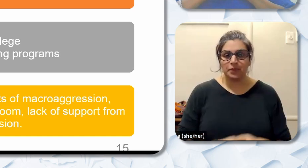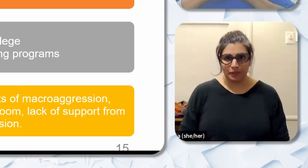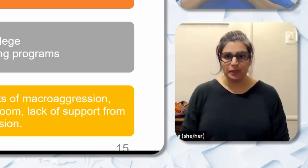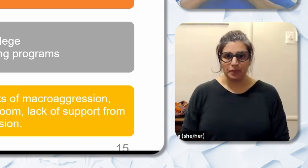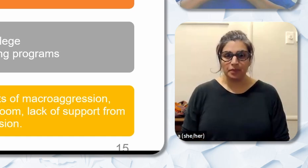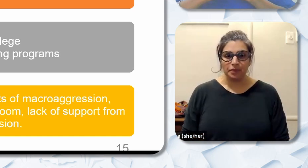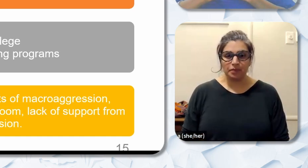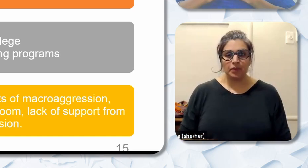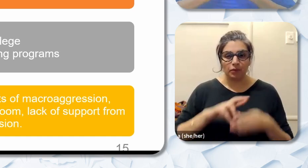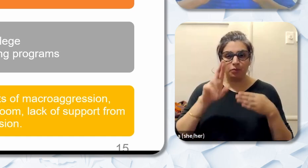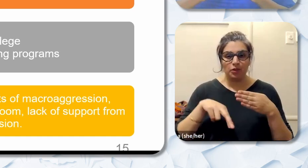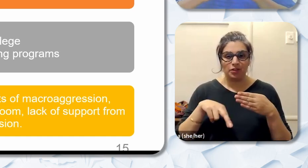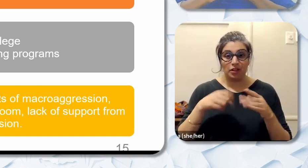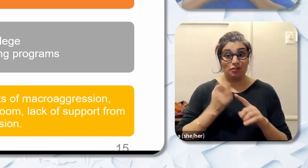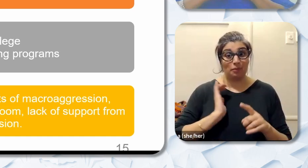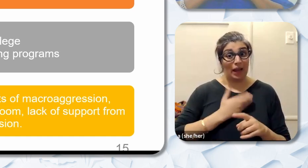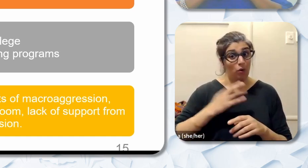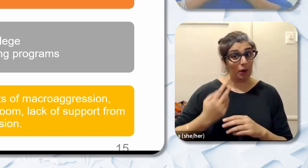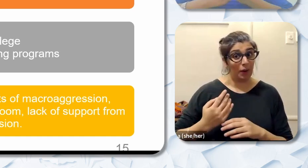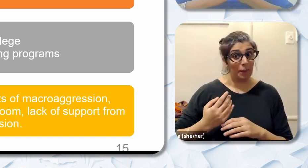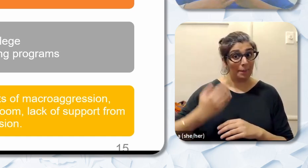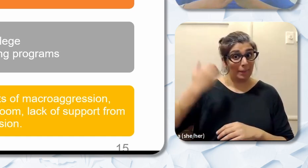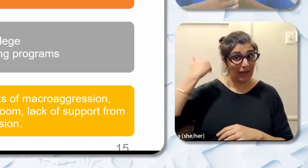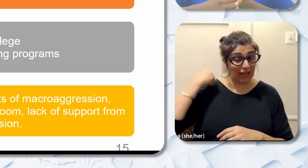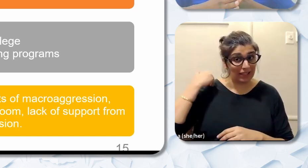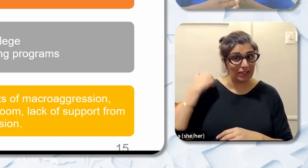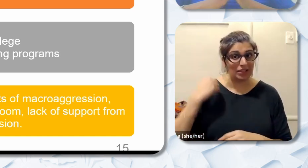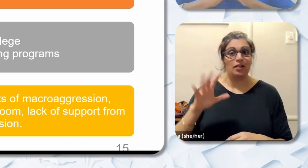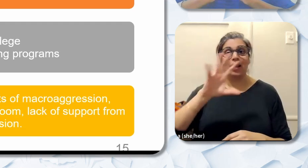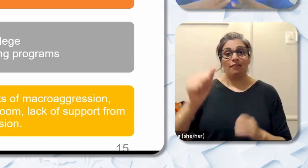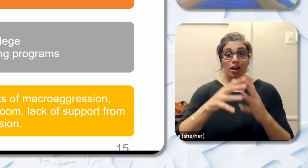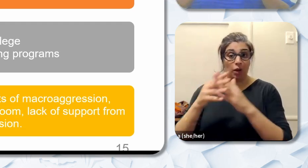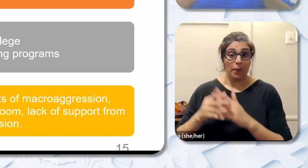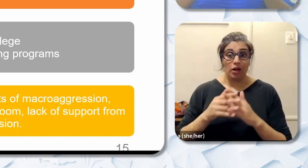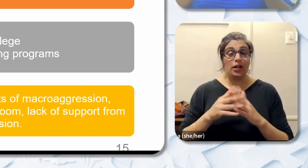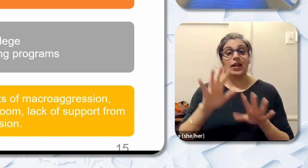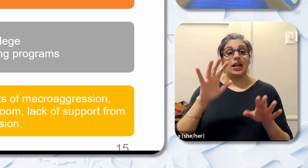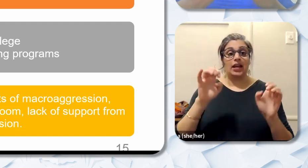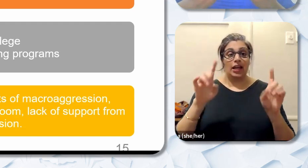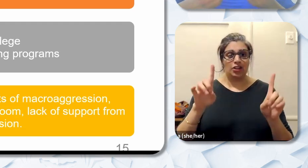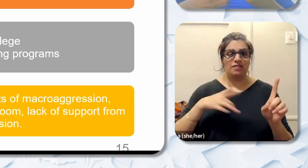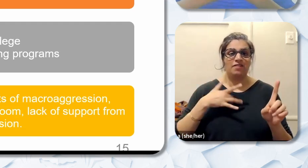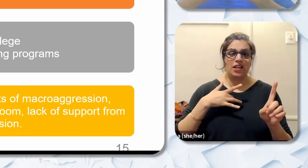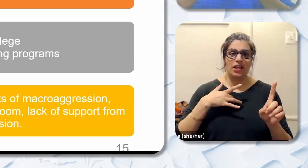results resulting from our past. African-American educators feeling the effects of macro aggression